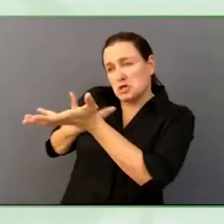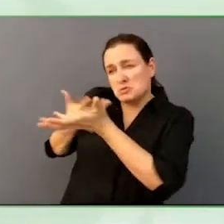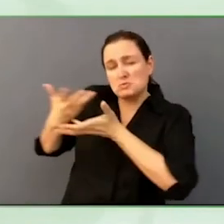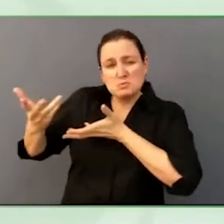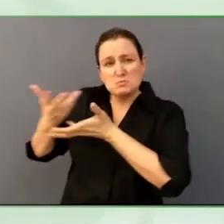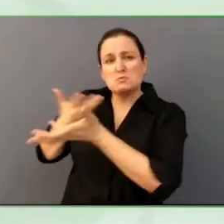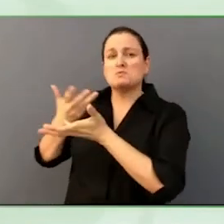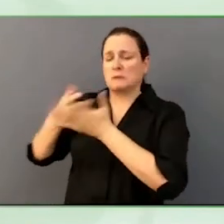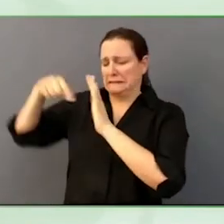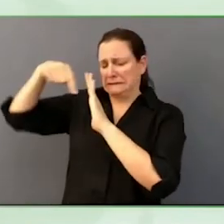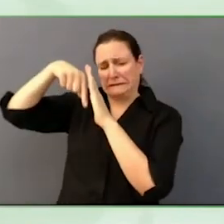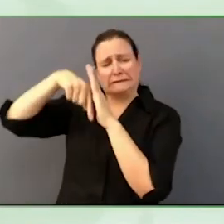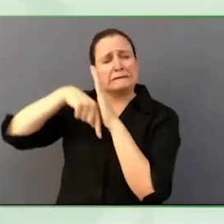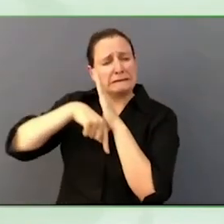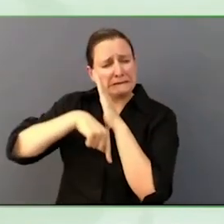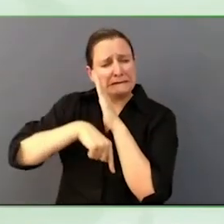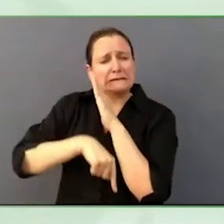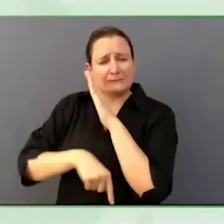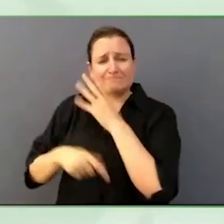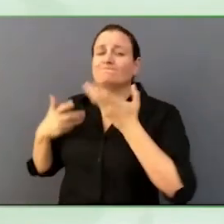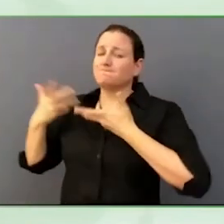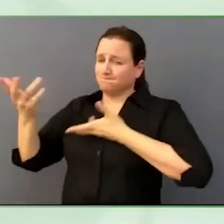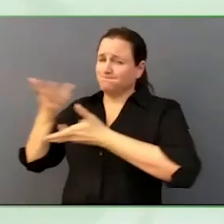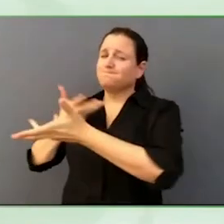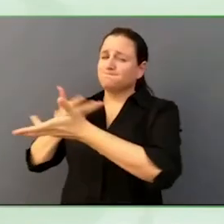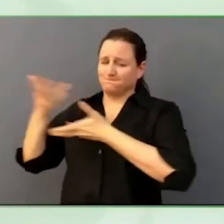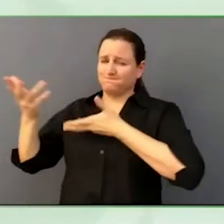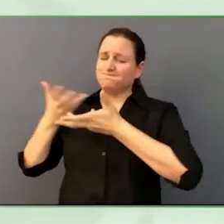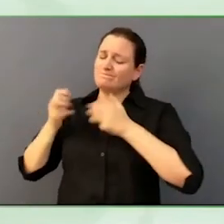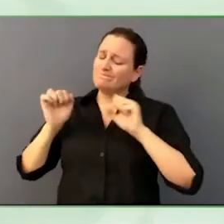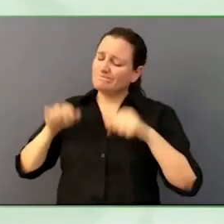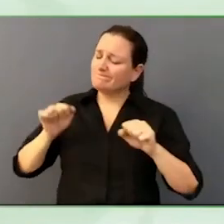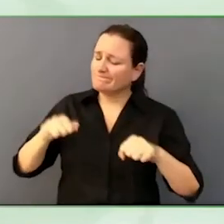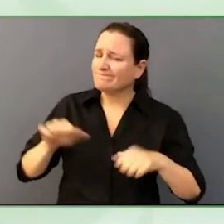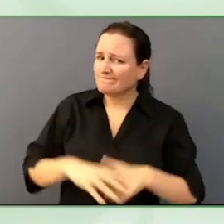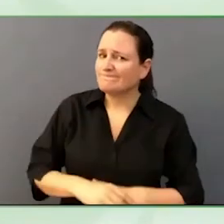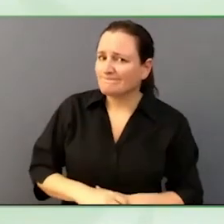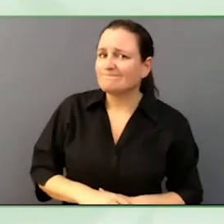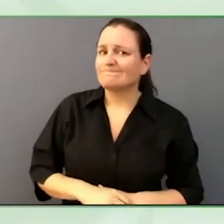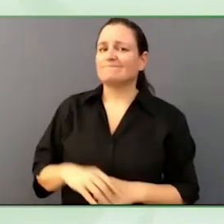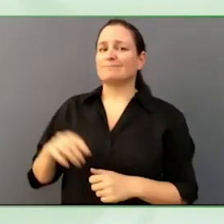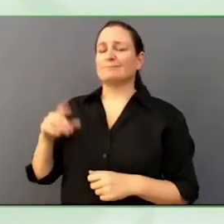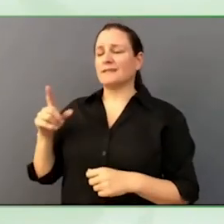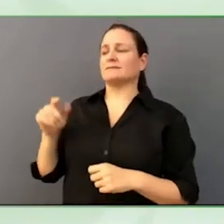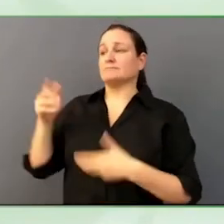And obviously, we have to make sure, I would say even from the